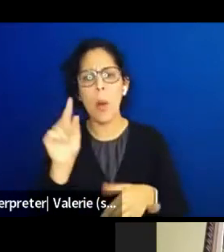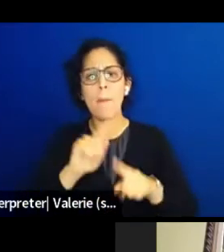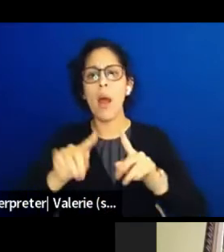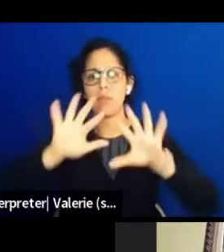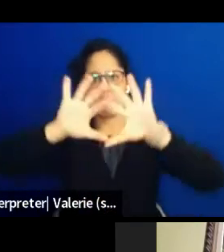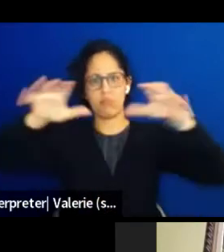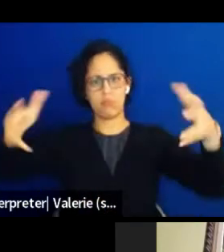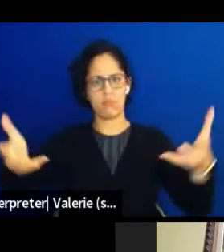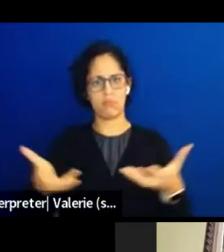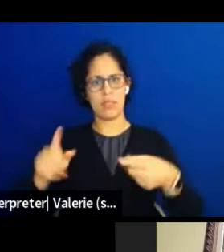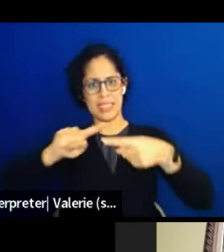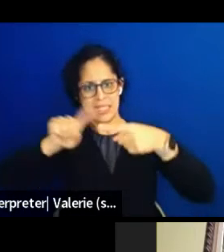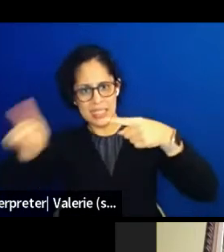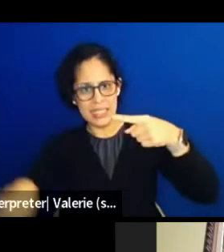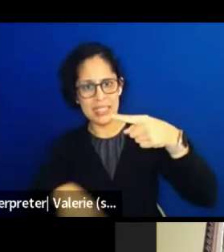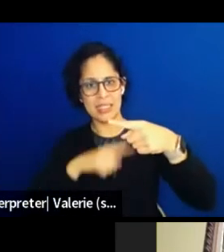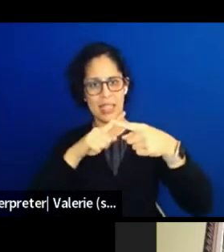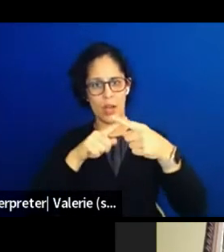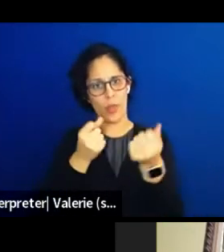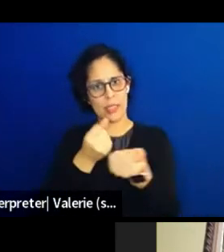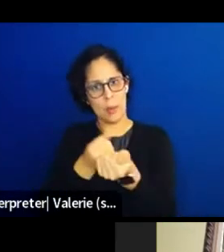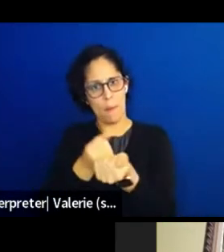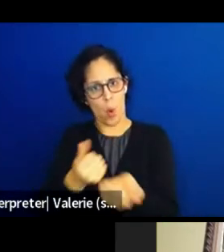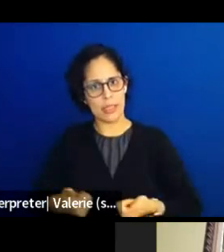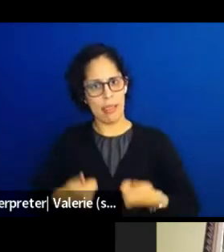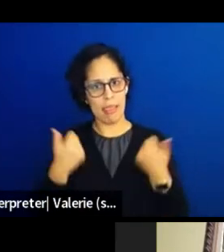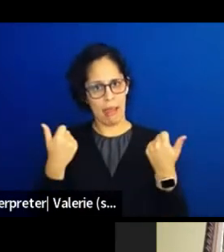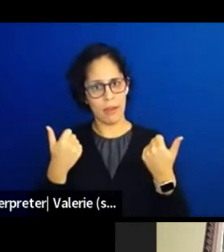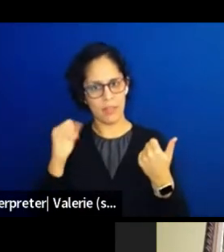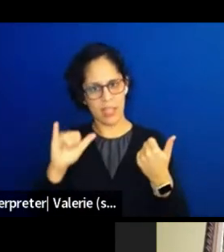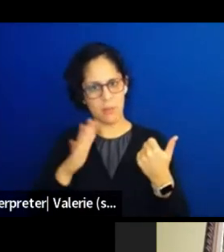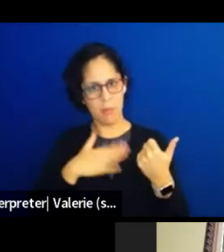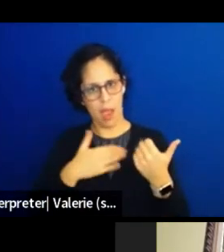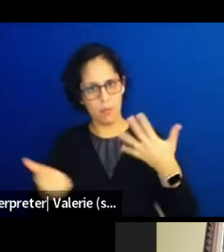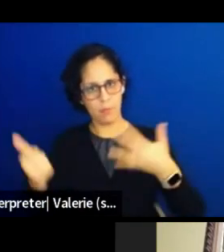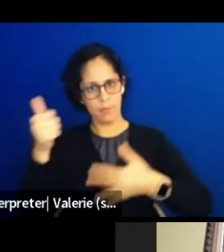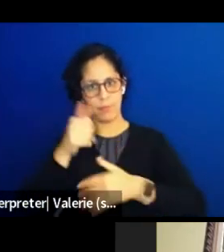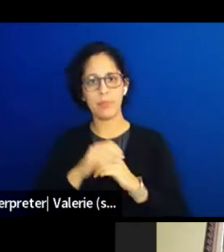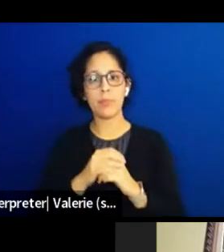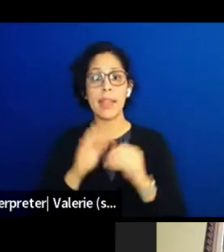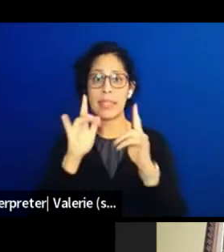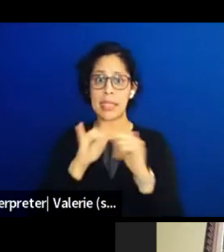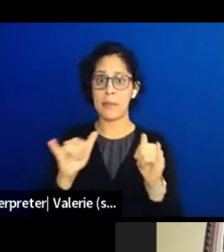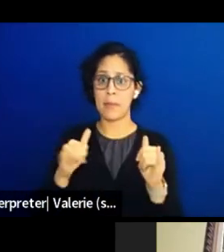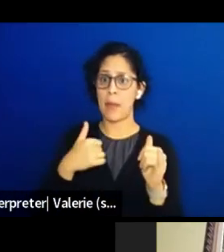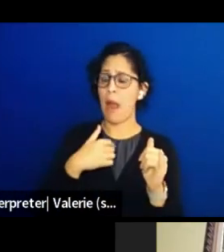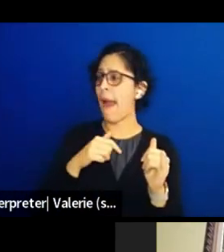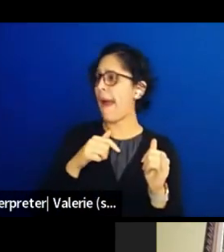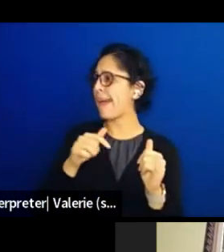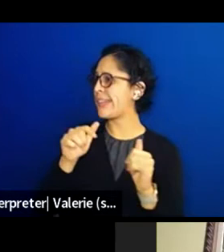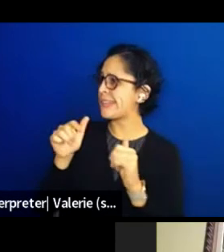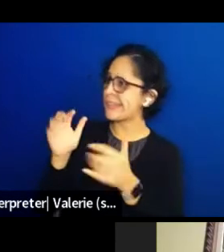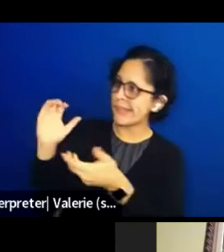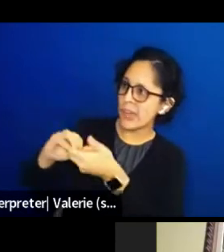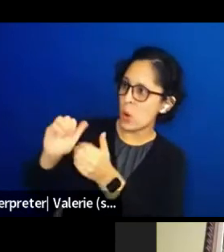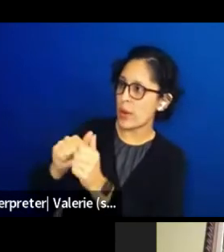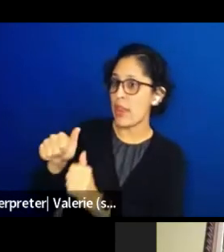In general, I look to the indigenous communities for inspiration and leadership. And so like here locally,